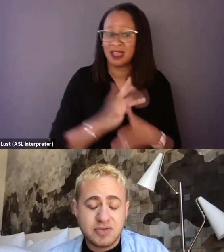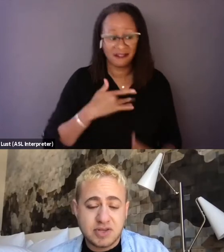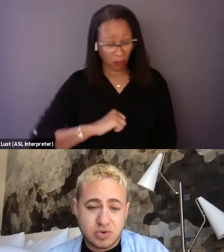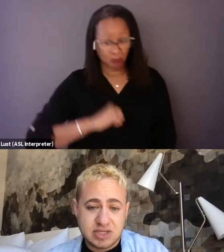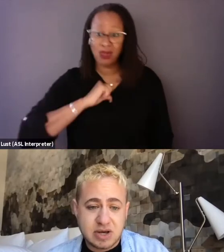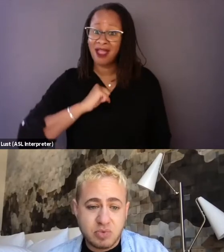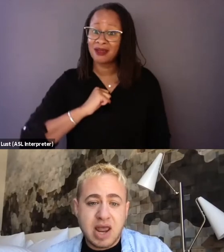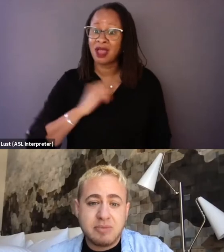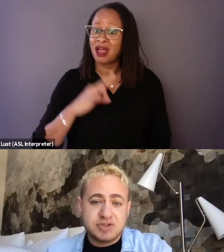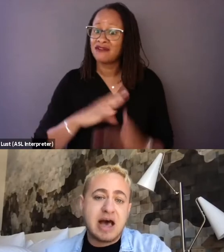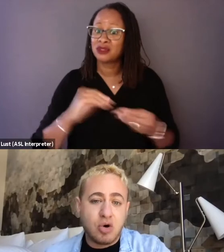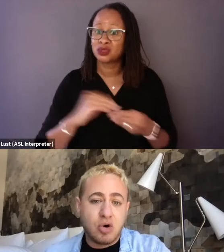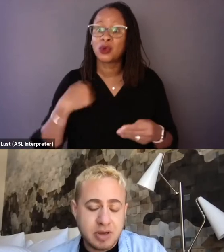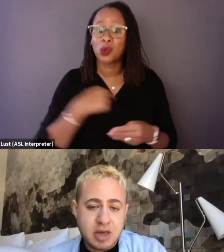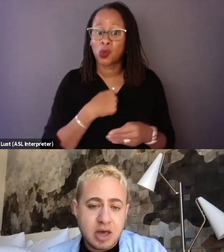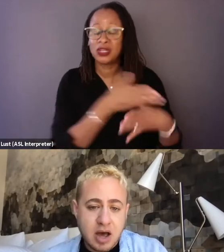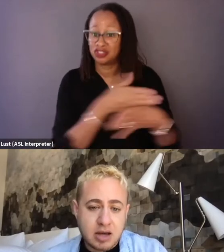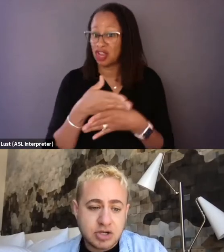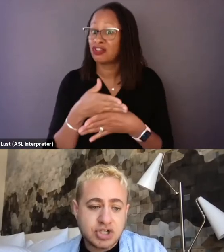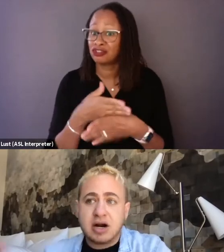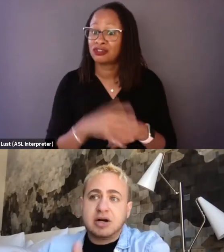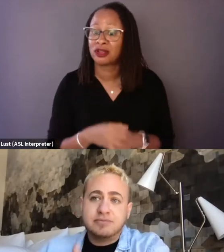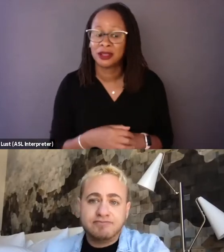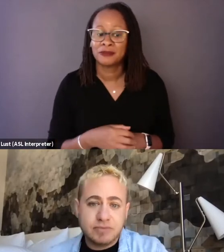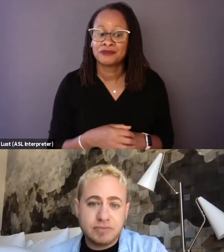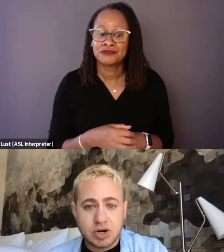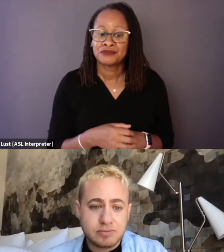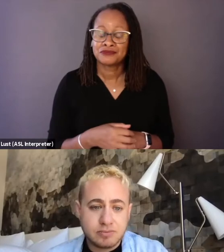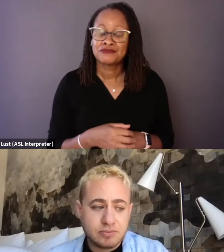of the stories that we were able to help share with them.